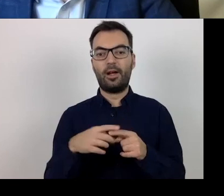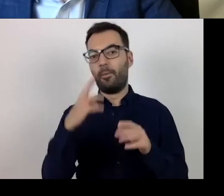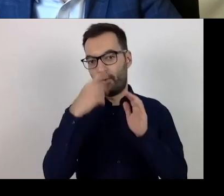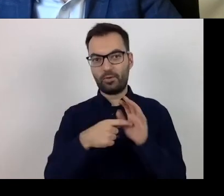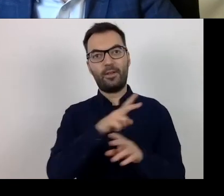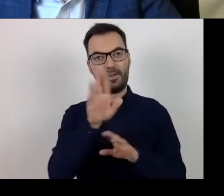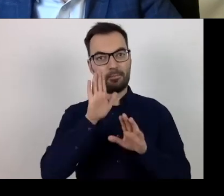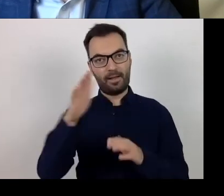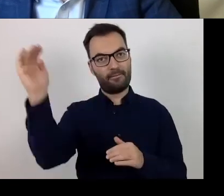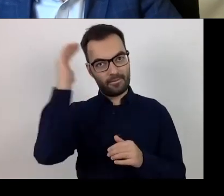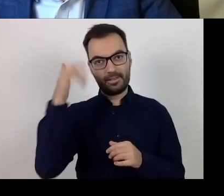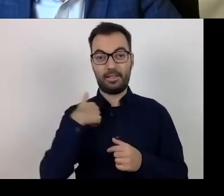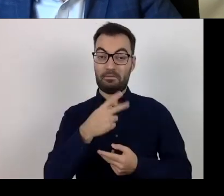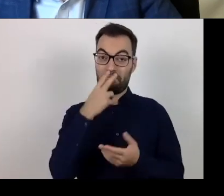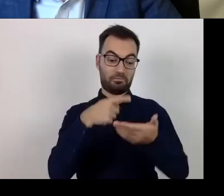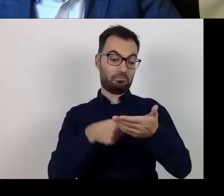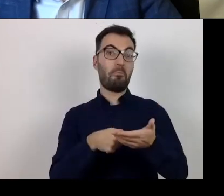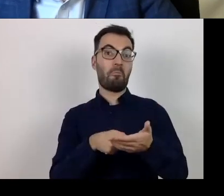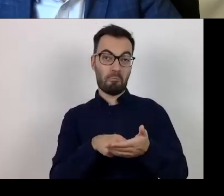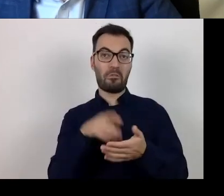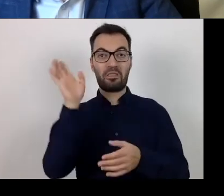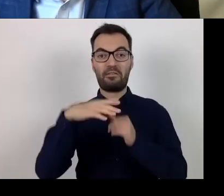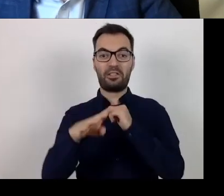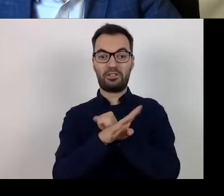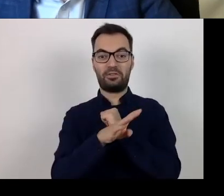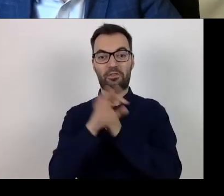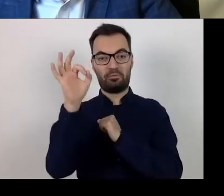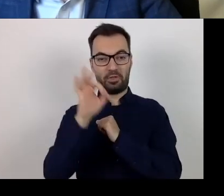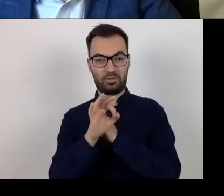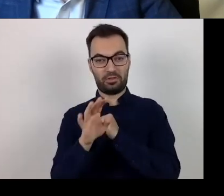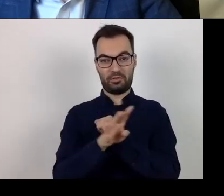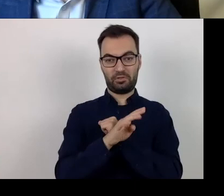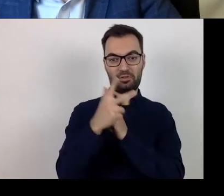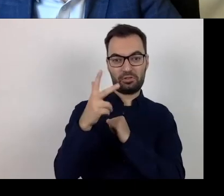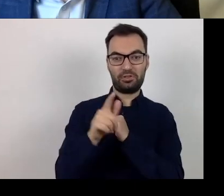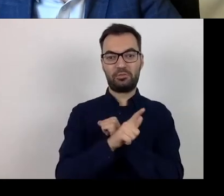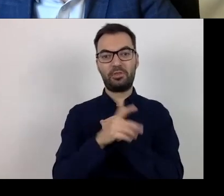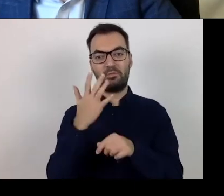Even the percentages: 90%, 93%, 70%, 53%